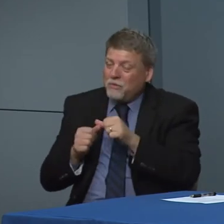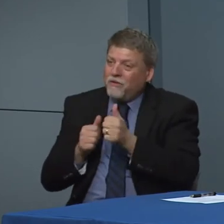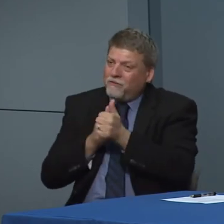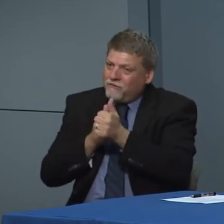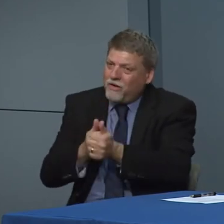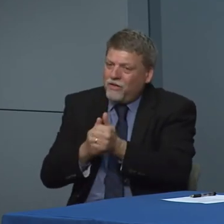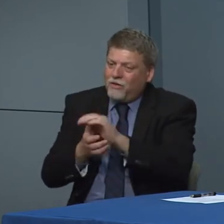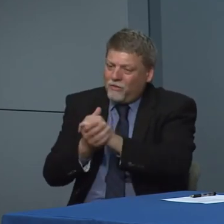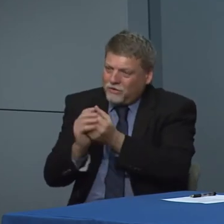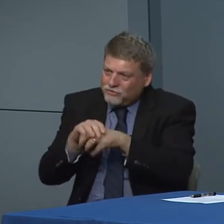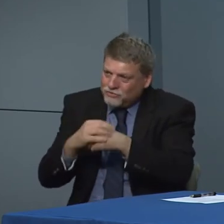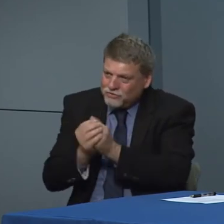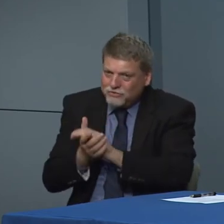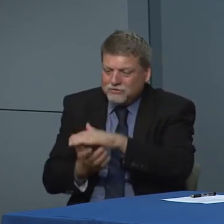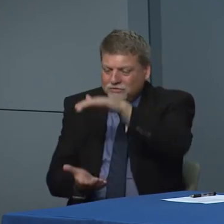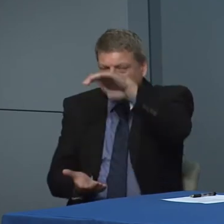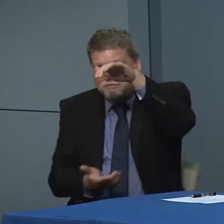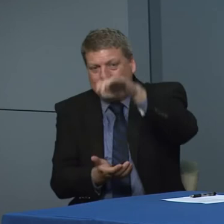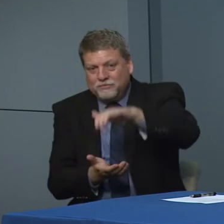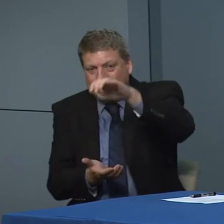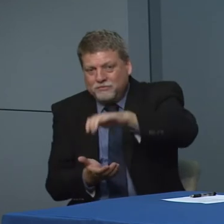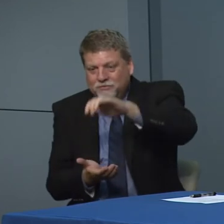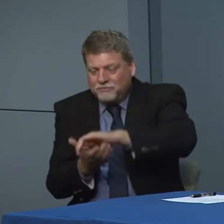That hand washing that using hand sanitizer lightning on